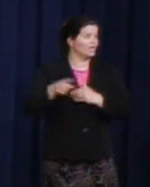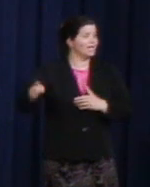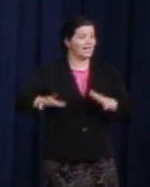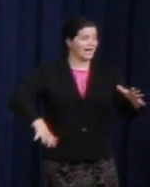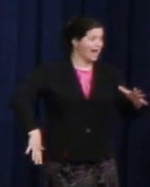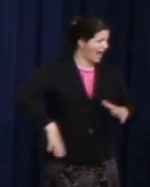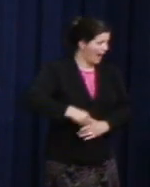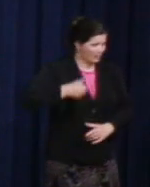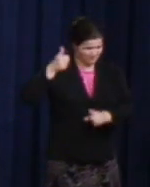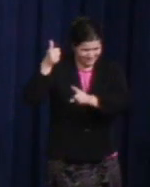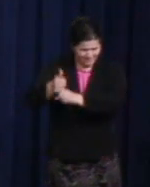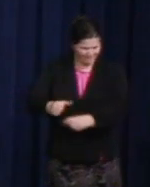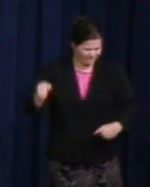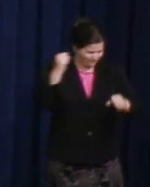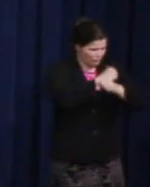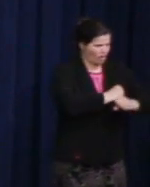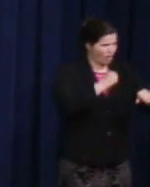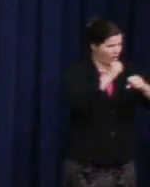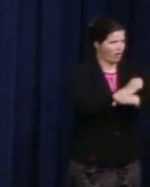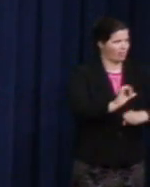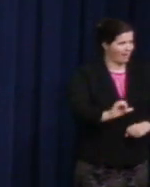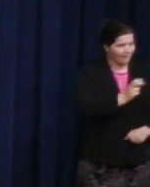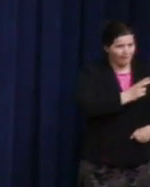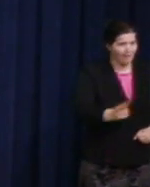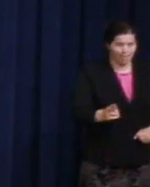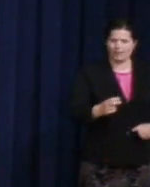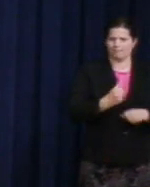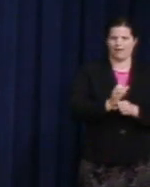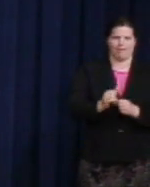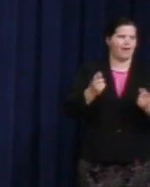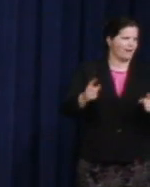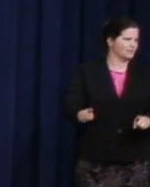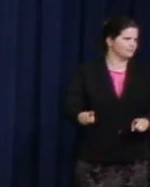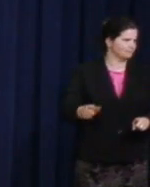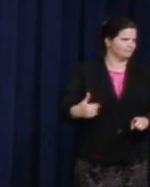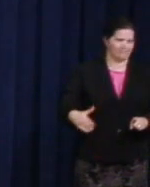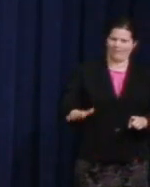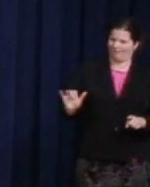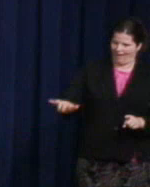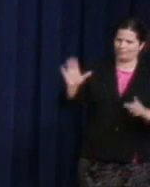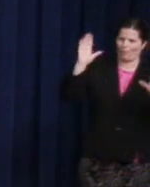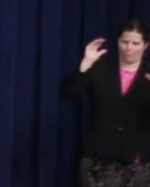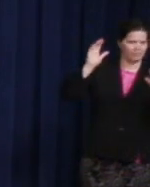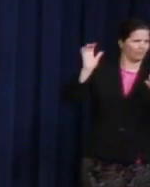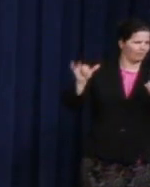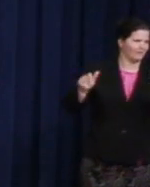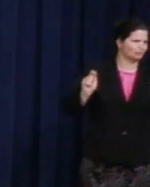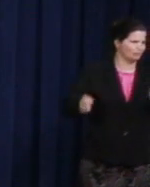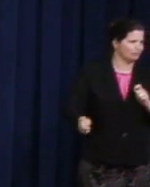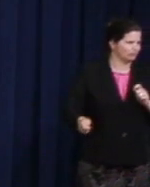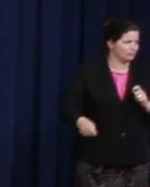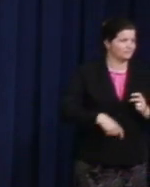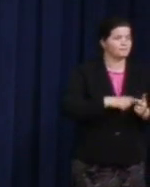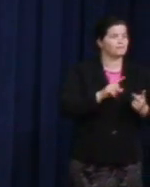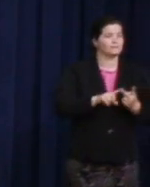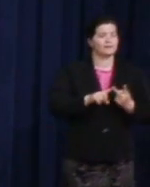That is change. Senator Tammy Baldwin knows something about hope and change. She wanted to be a United States Senator.